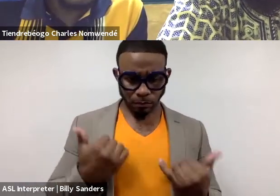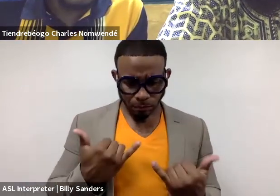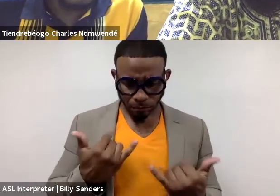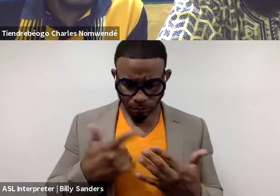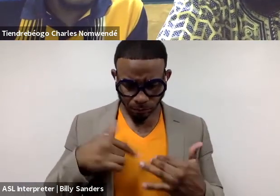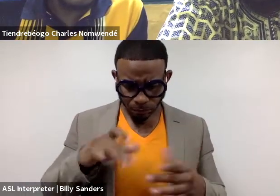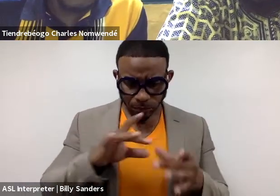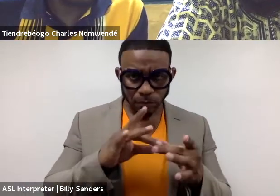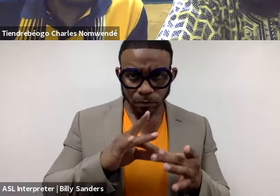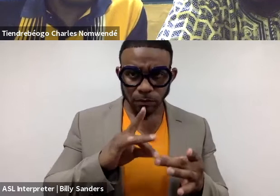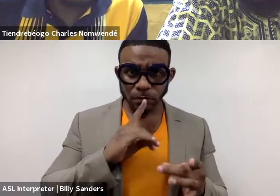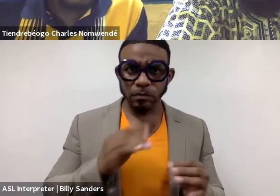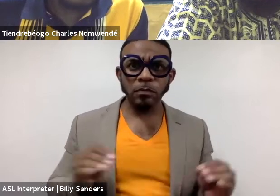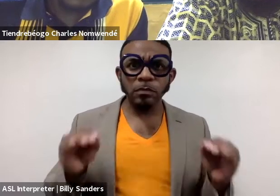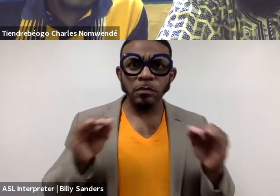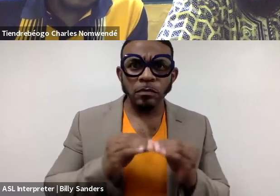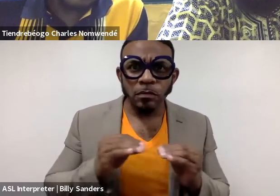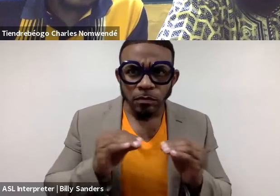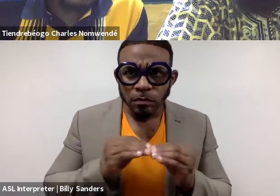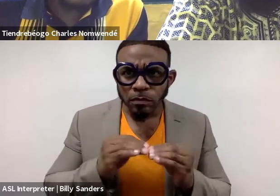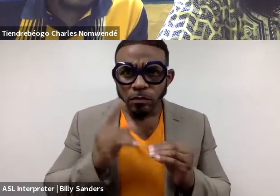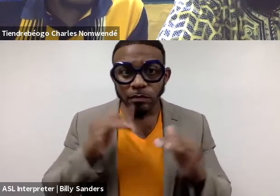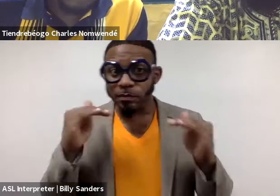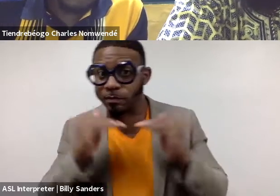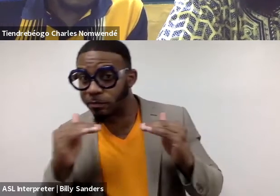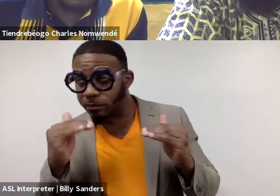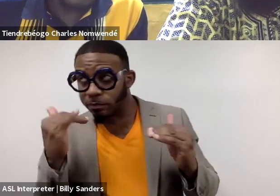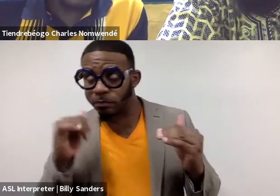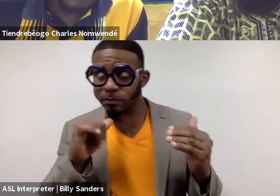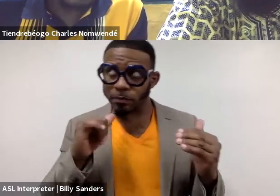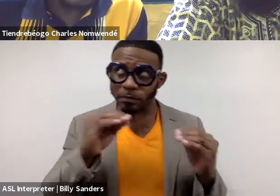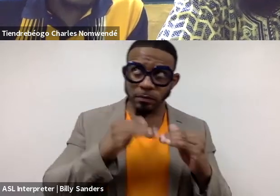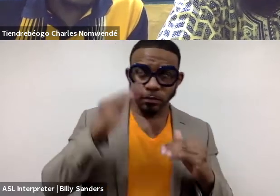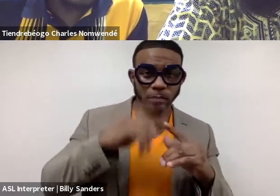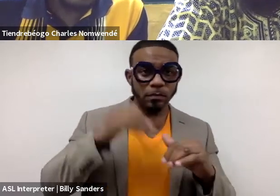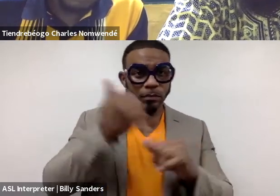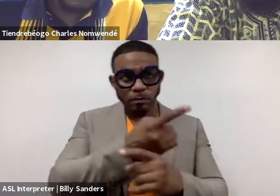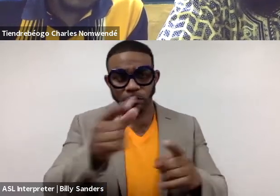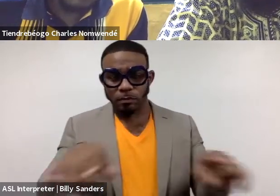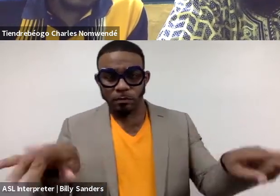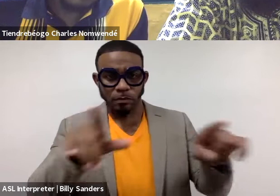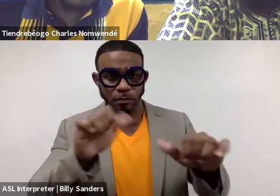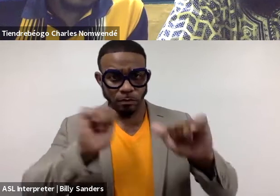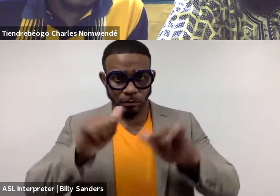to say is more or equal, if not, to everybody else that is performing around the world.